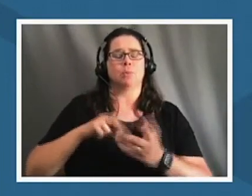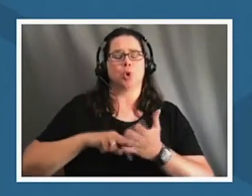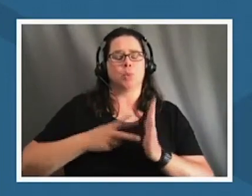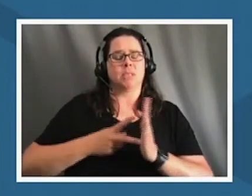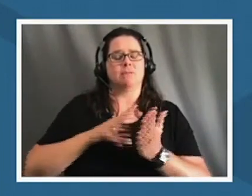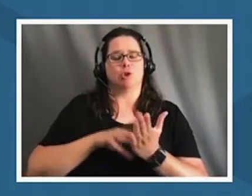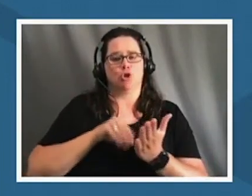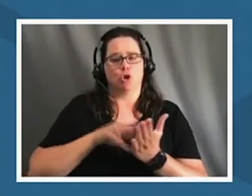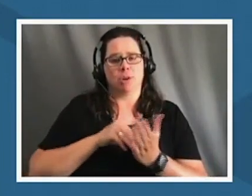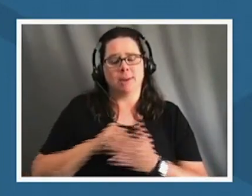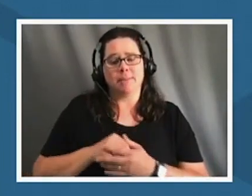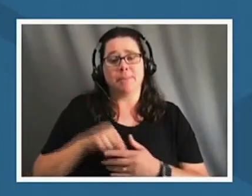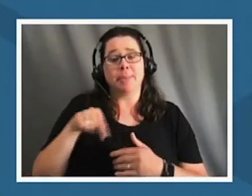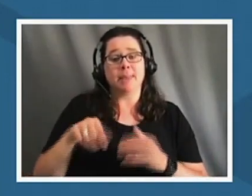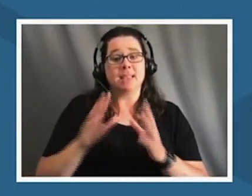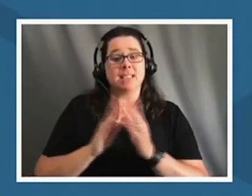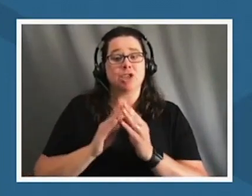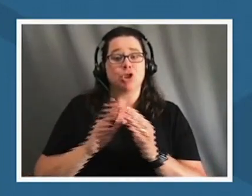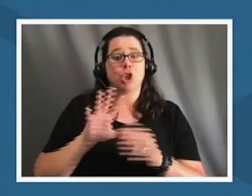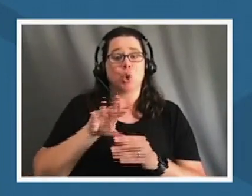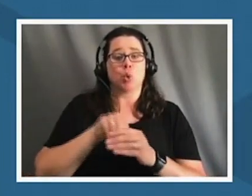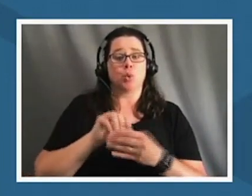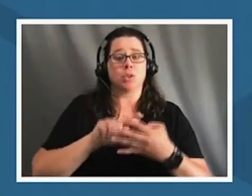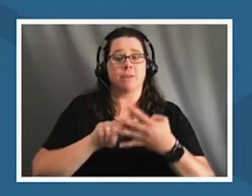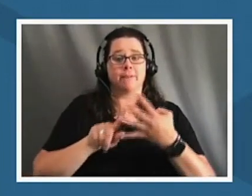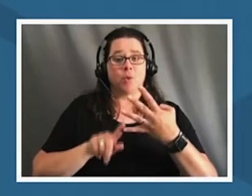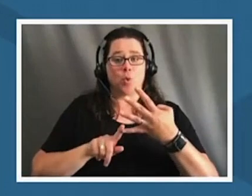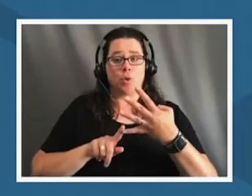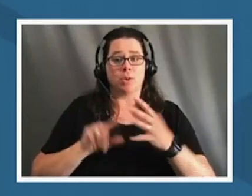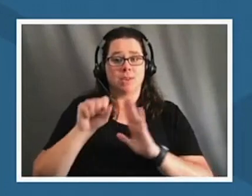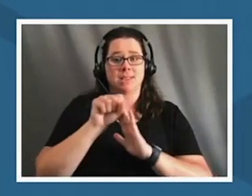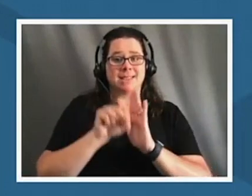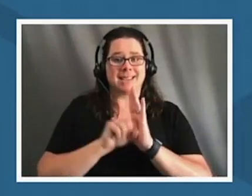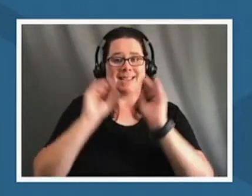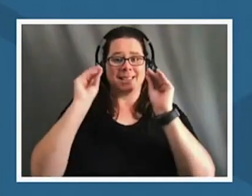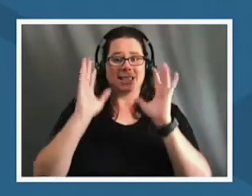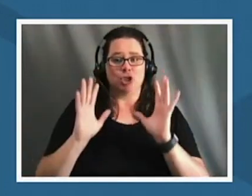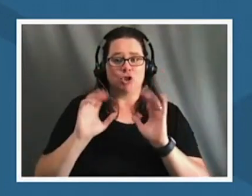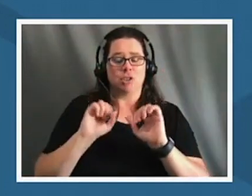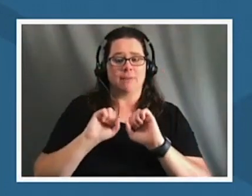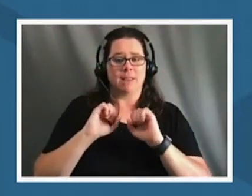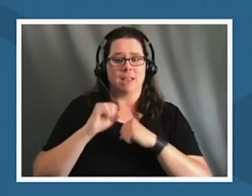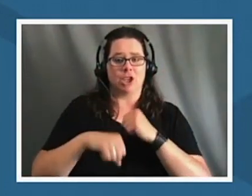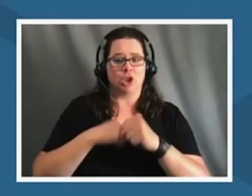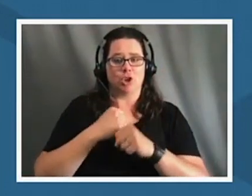this session includes four state teachers of the year representing